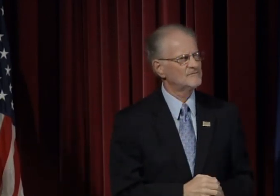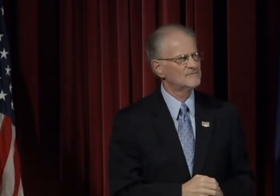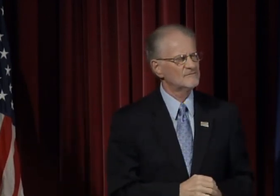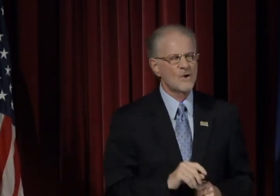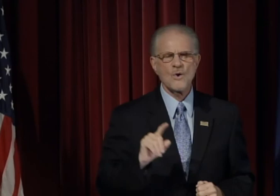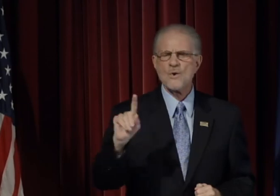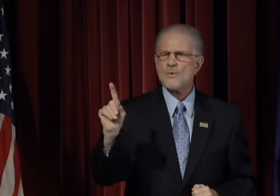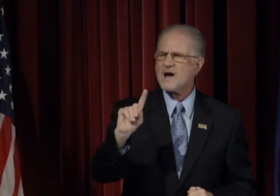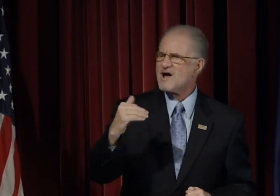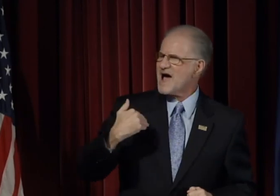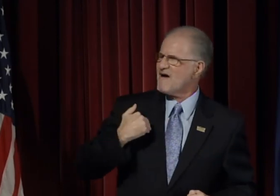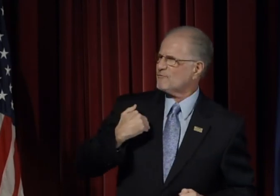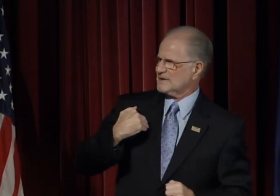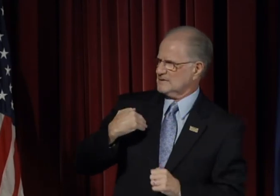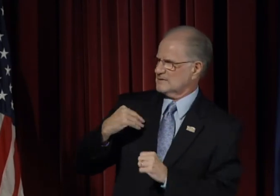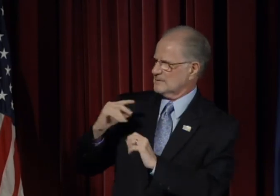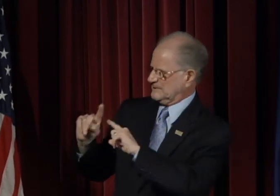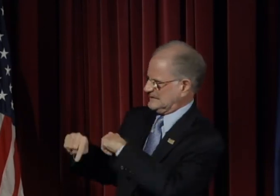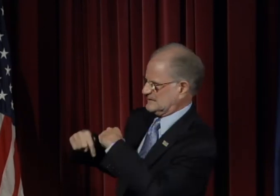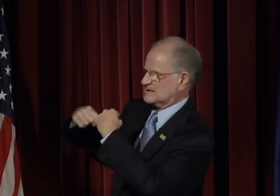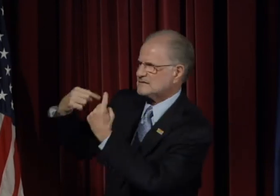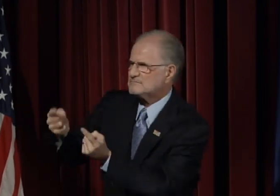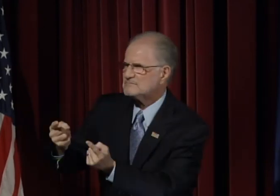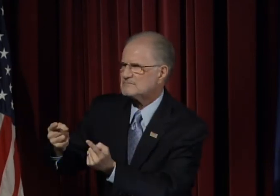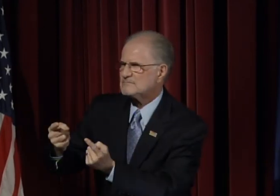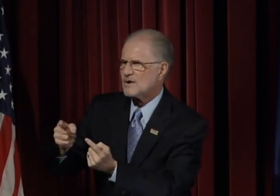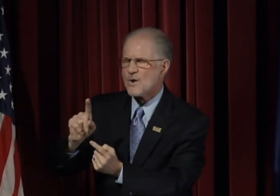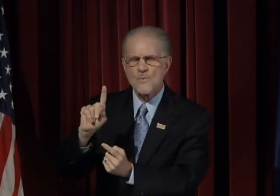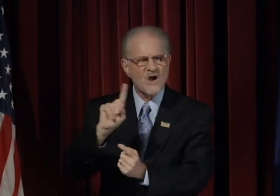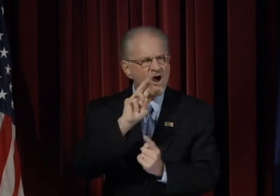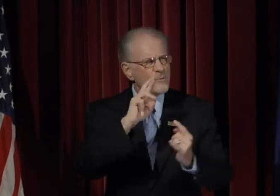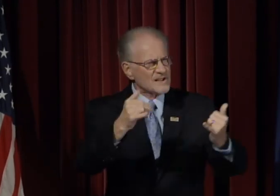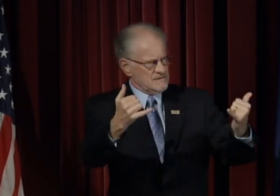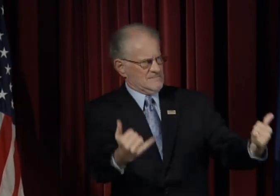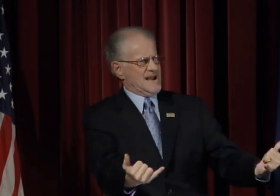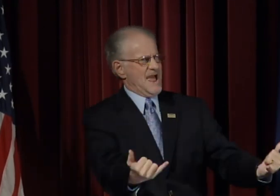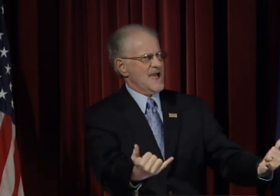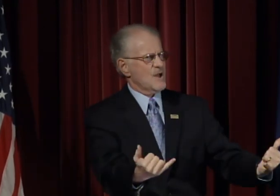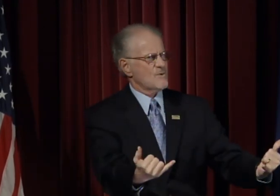Where have we been? Where are we now?